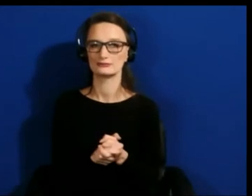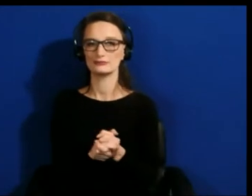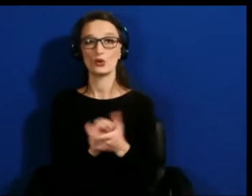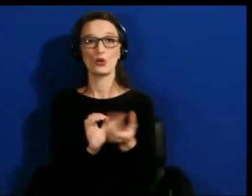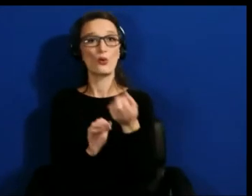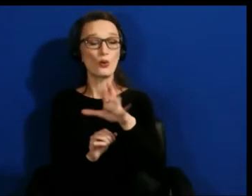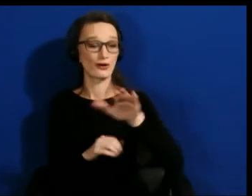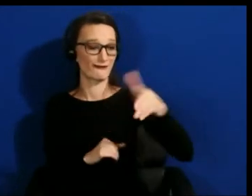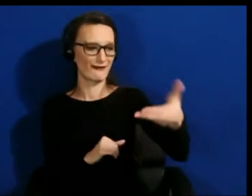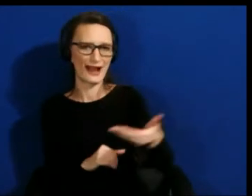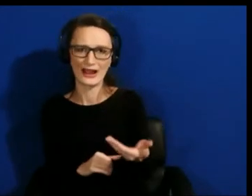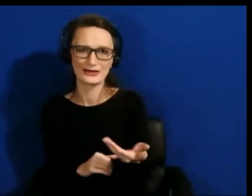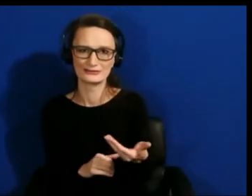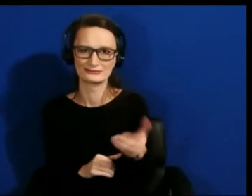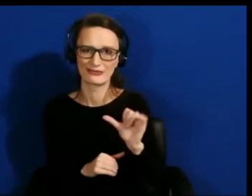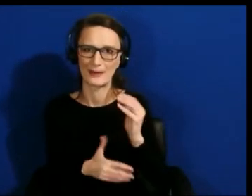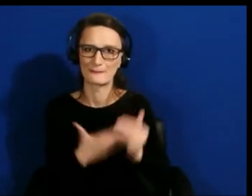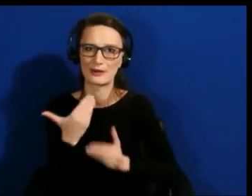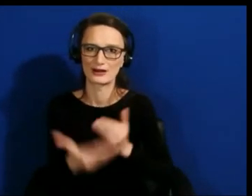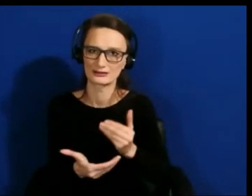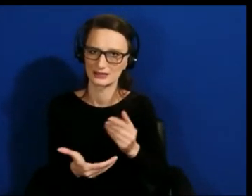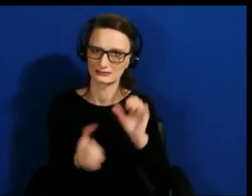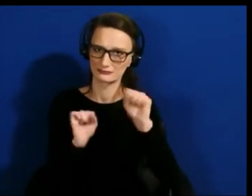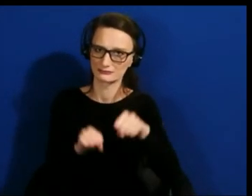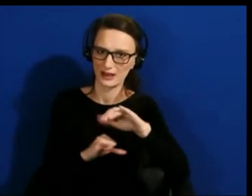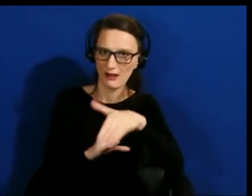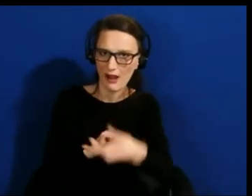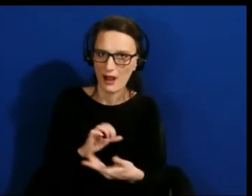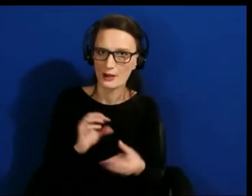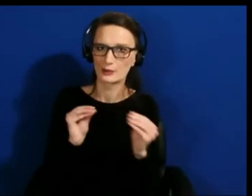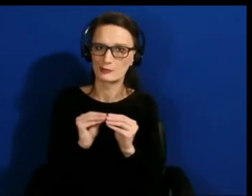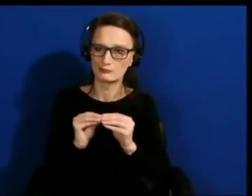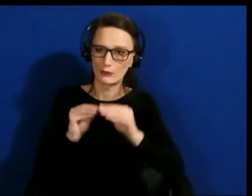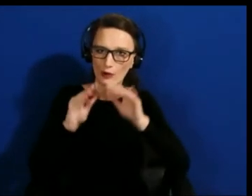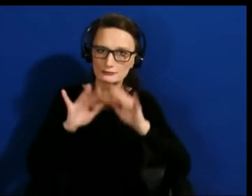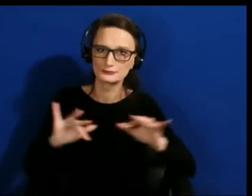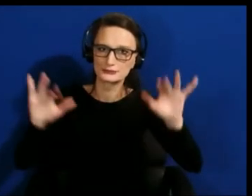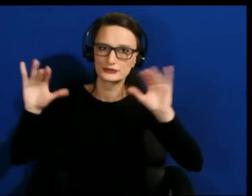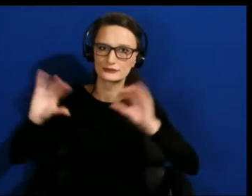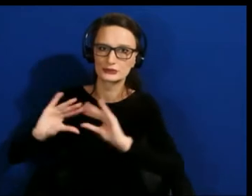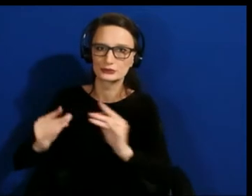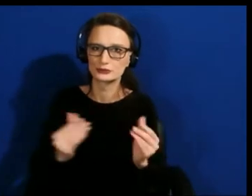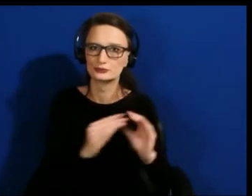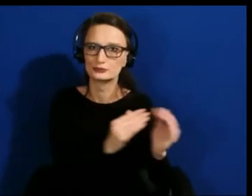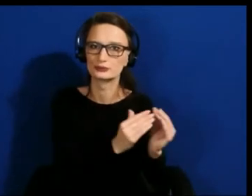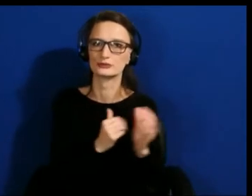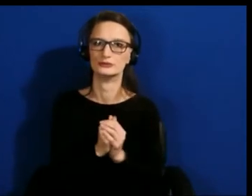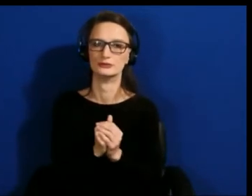That we've got a lot of DNI tools and got to get more diverse folks at the table.